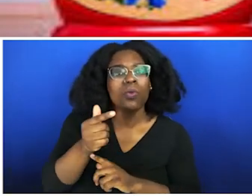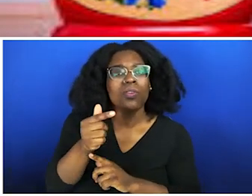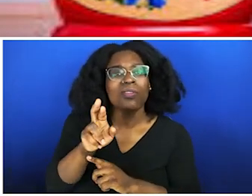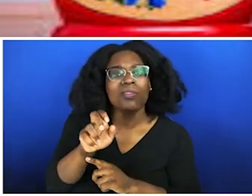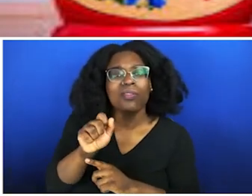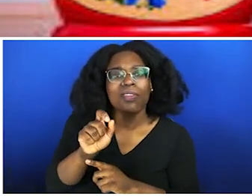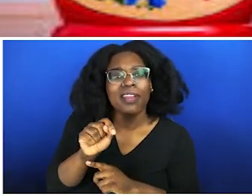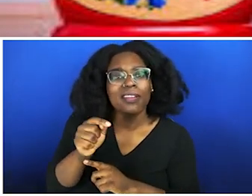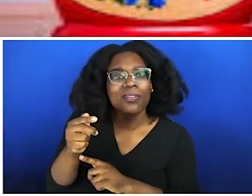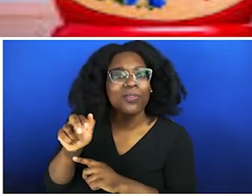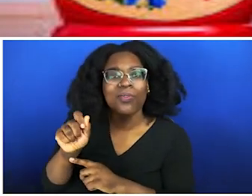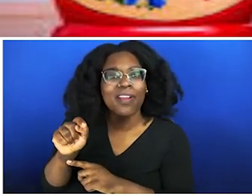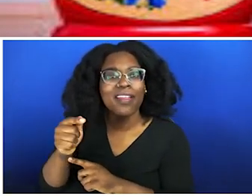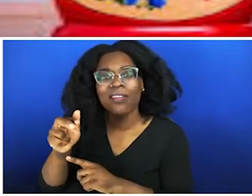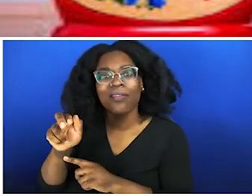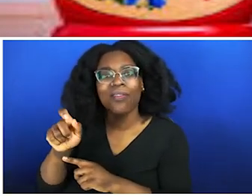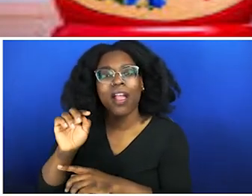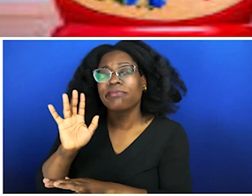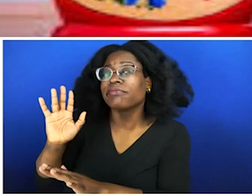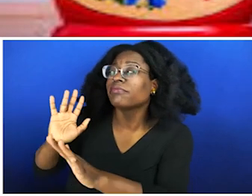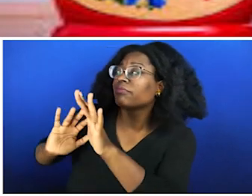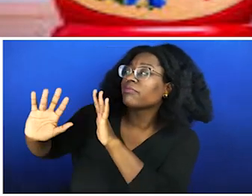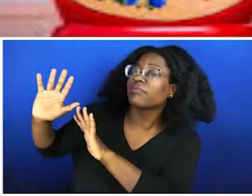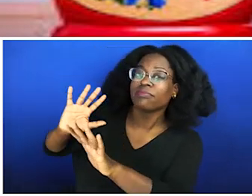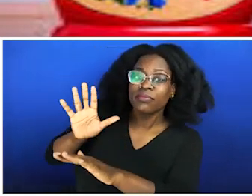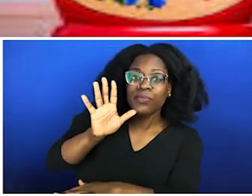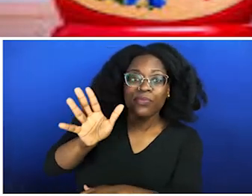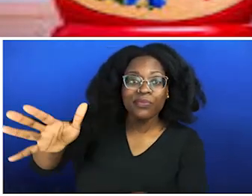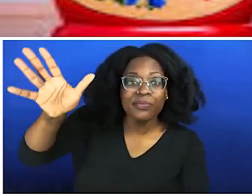if I told you that all the experiences, trauma, harm and suffering that they've experienced